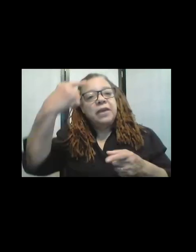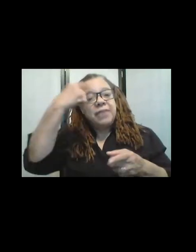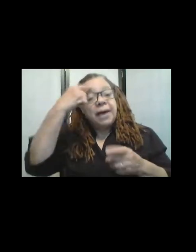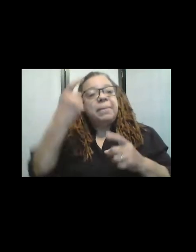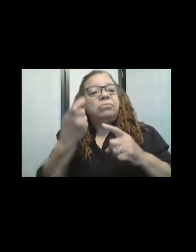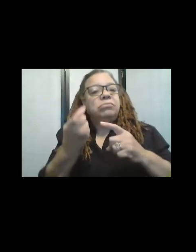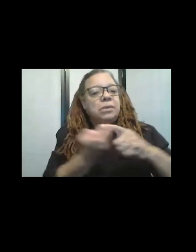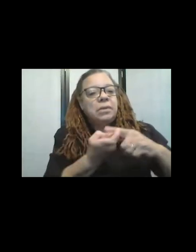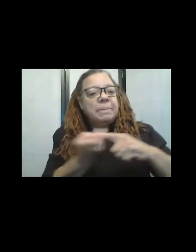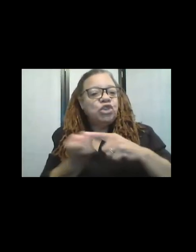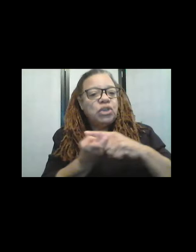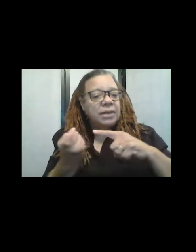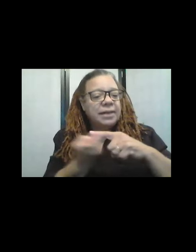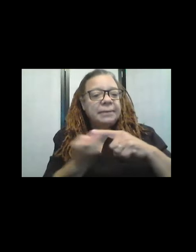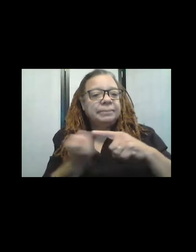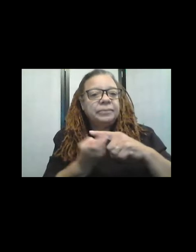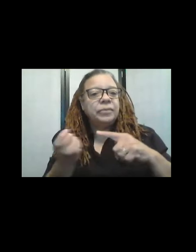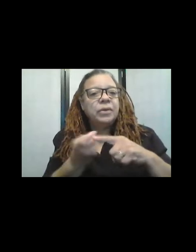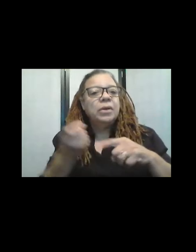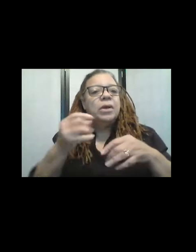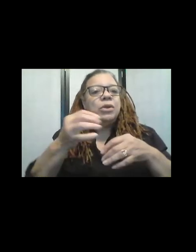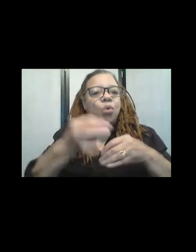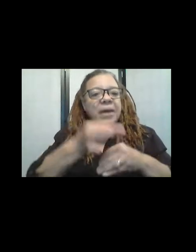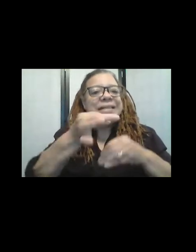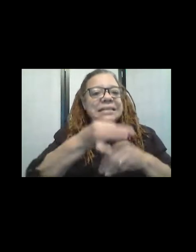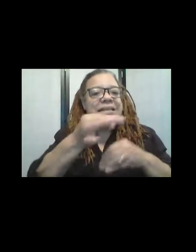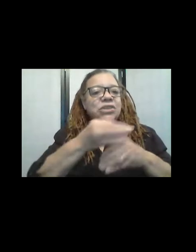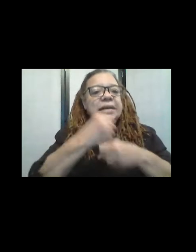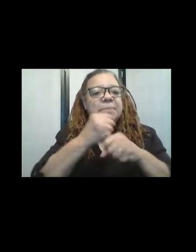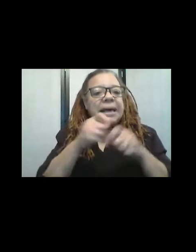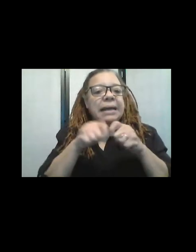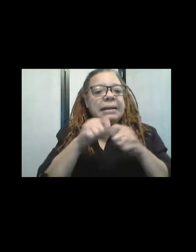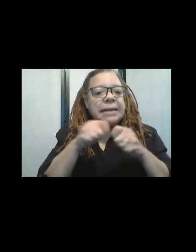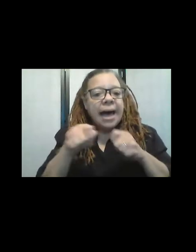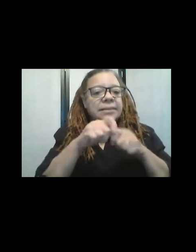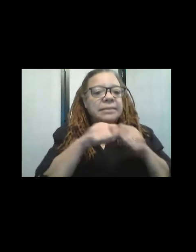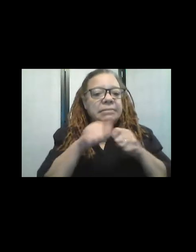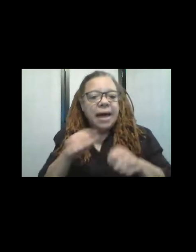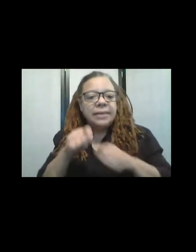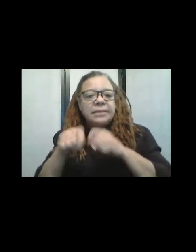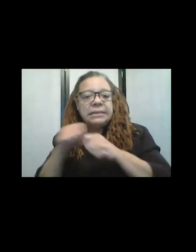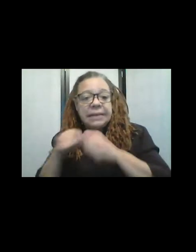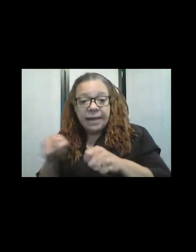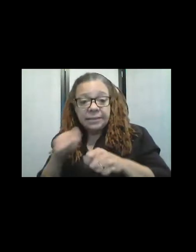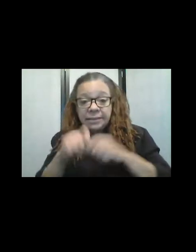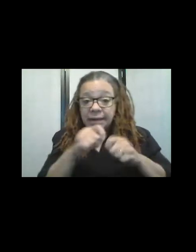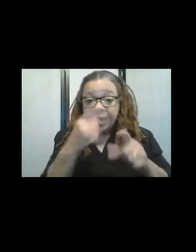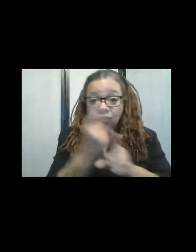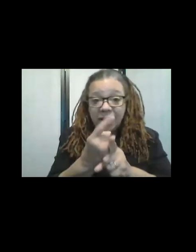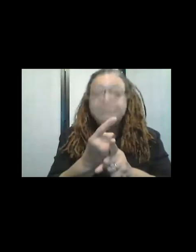um, the way it's, it's stitching, really, it's making knots, it's making a *lot* of knots with the thread, and then-- we don't really think of it that way,